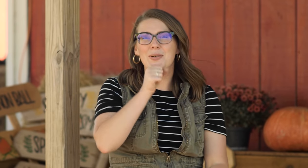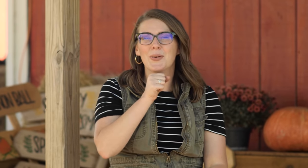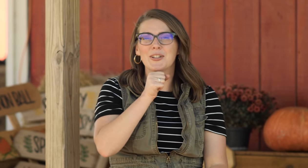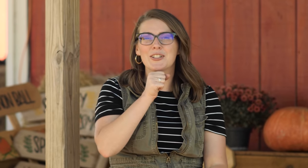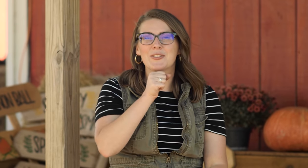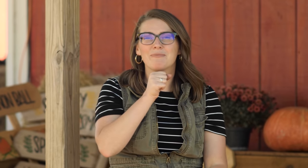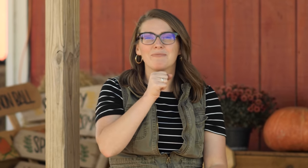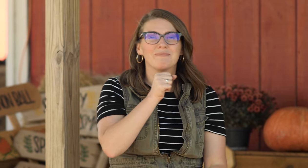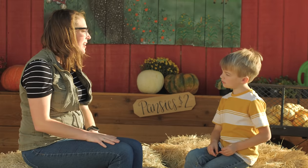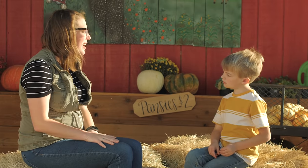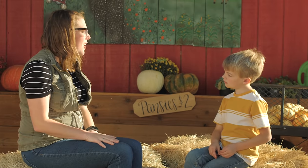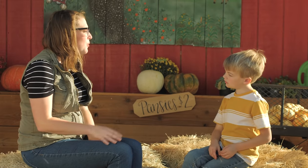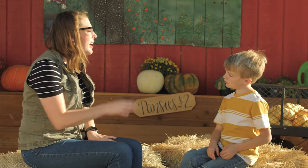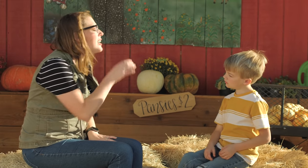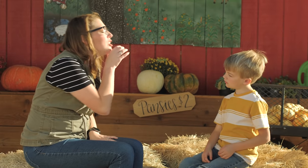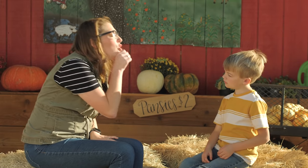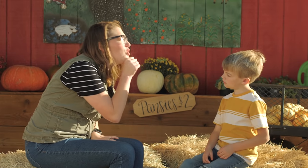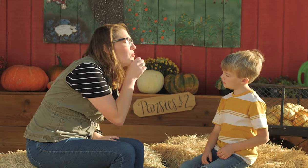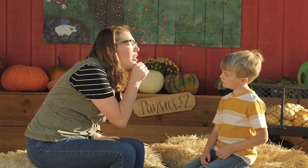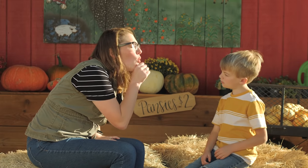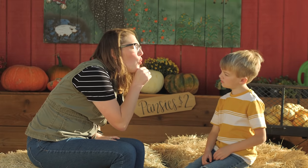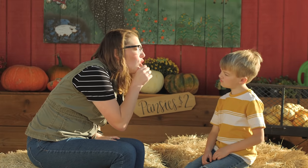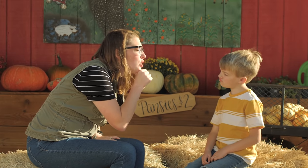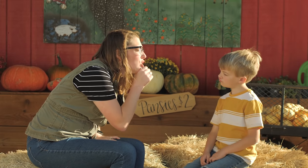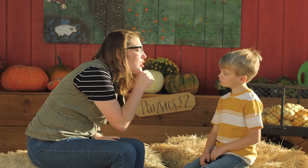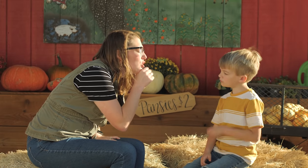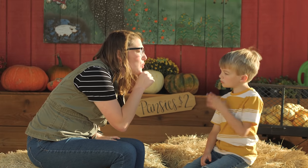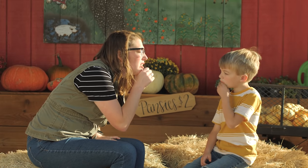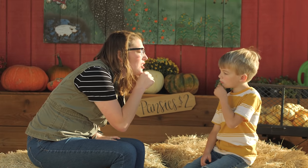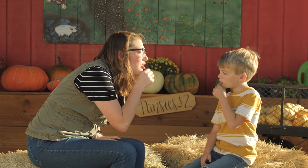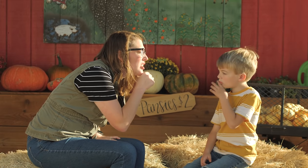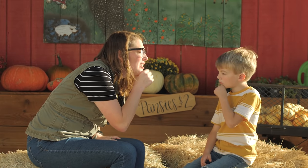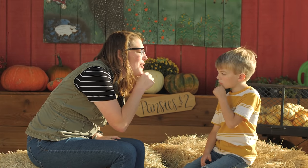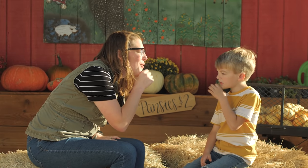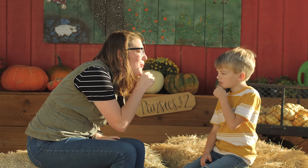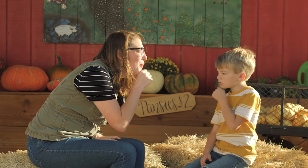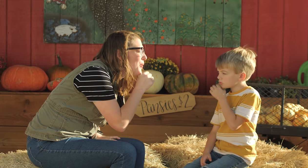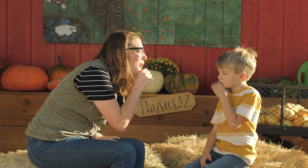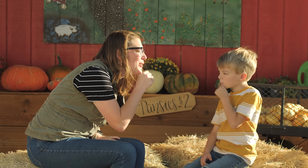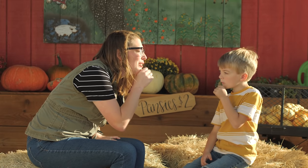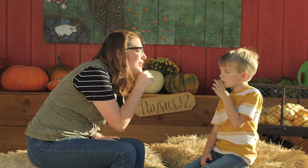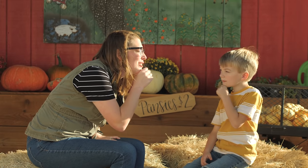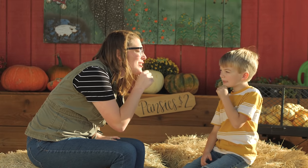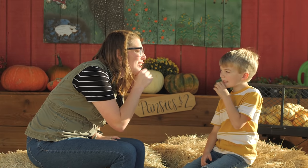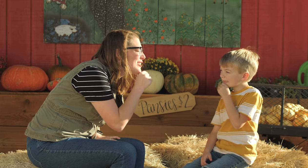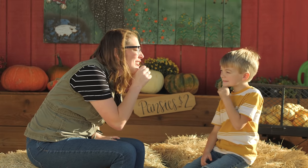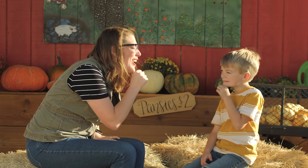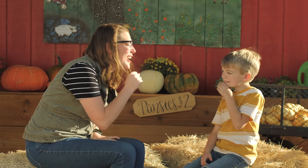'orange'. Alright, can you show me orange? Squeeze it on your chin orange, good job.